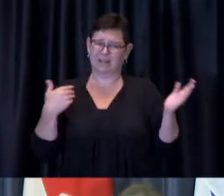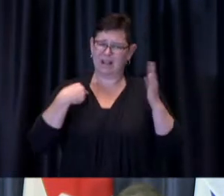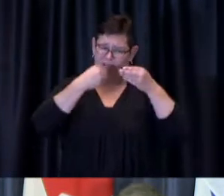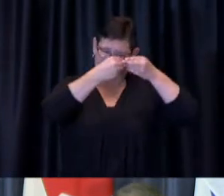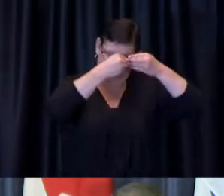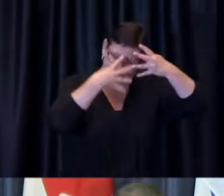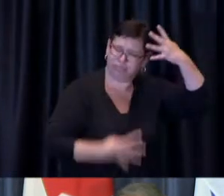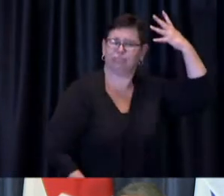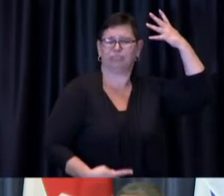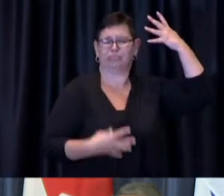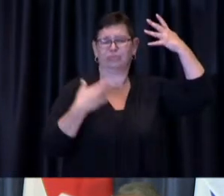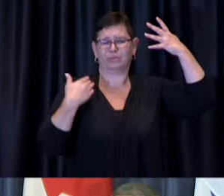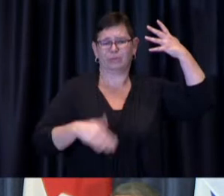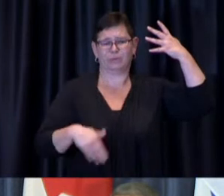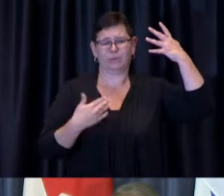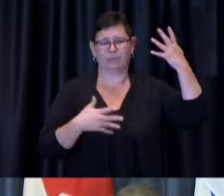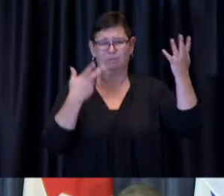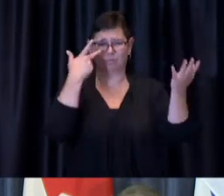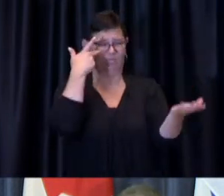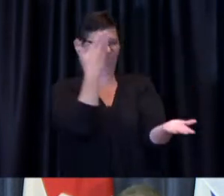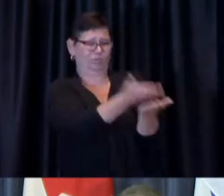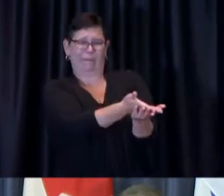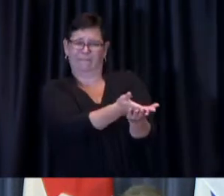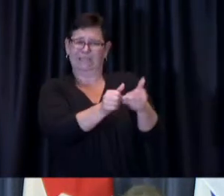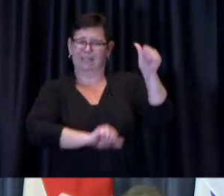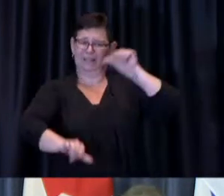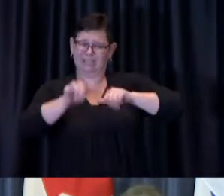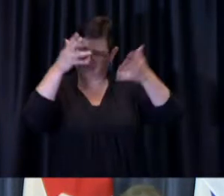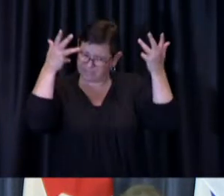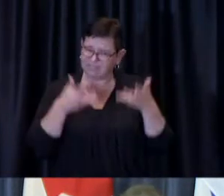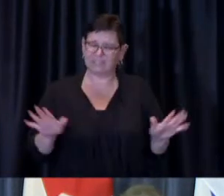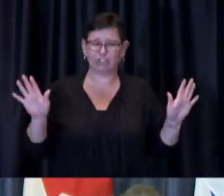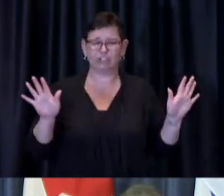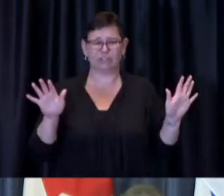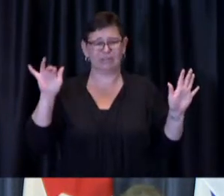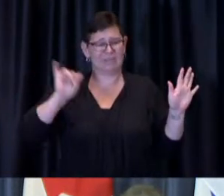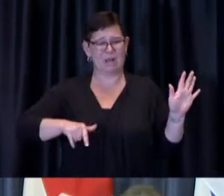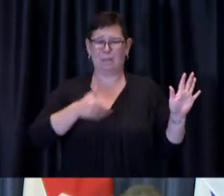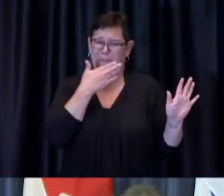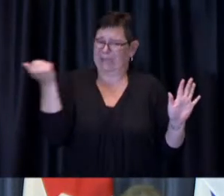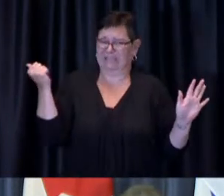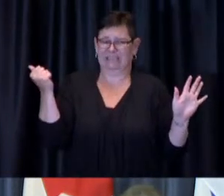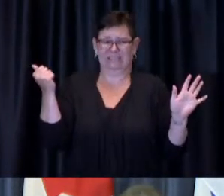this and it is truly the best thing that each and every one of us can do to protect ourselves and